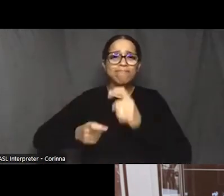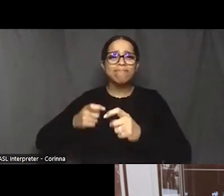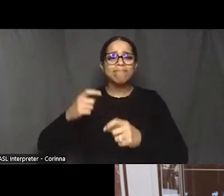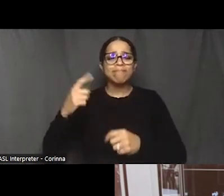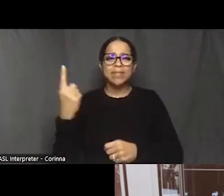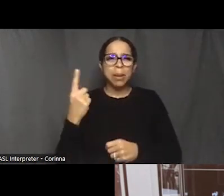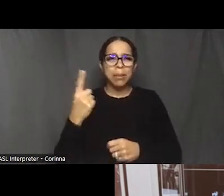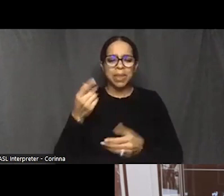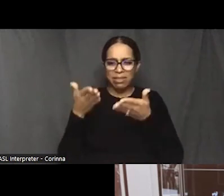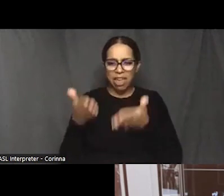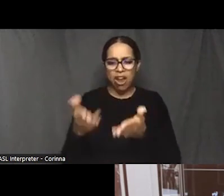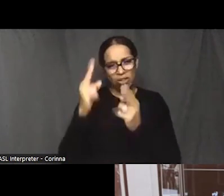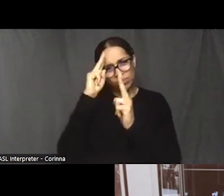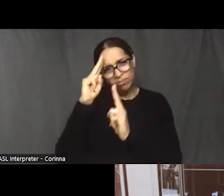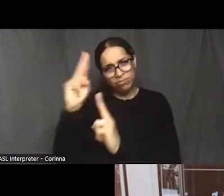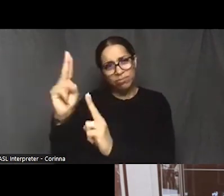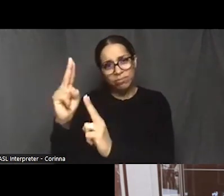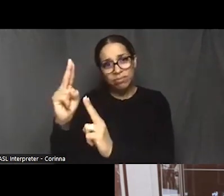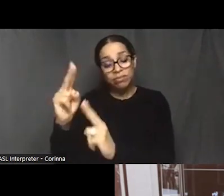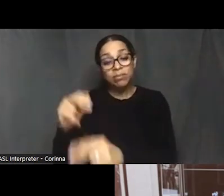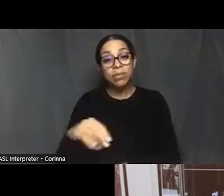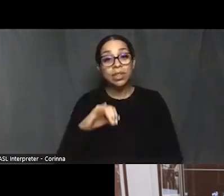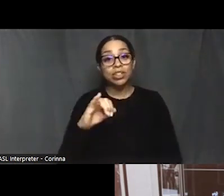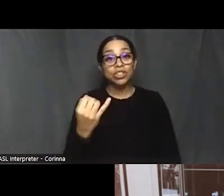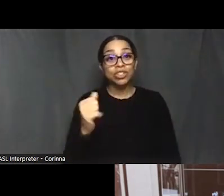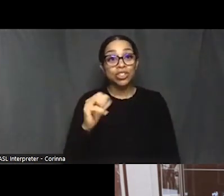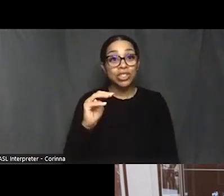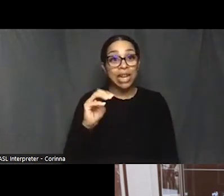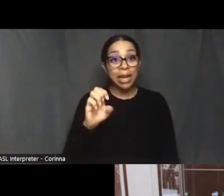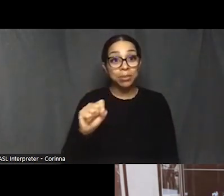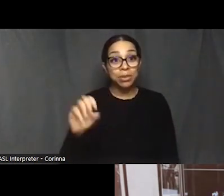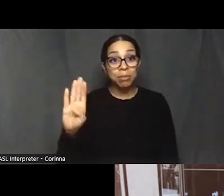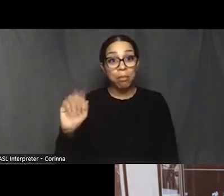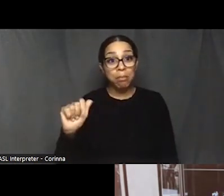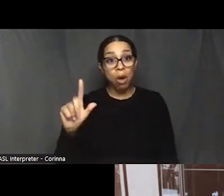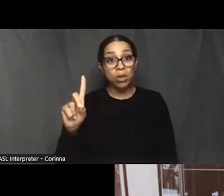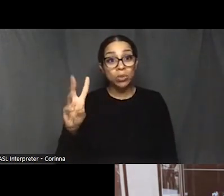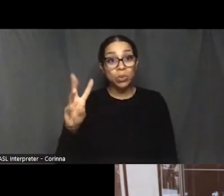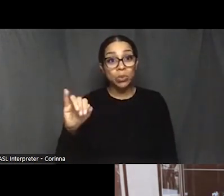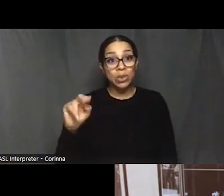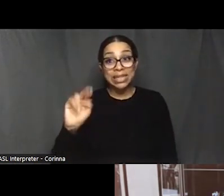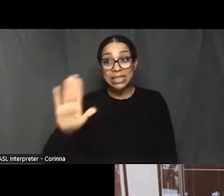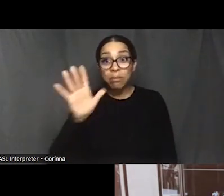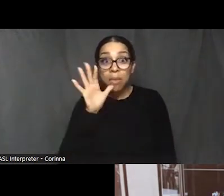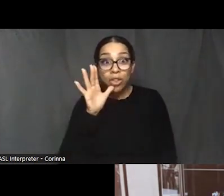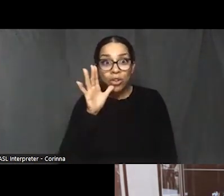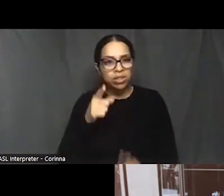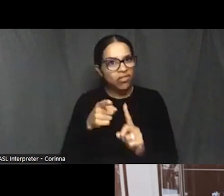You know, James and James Baldwin's mother is from this community. You know,